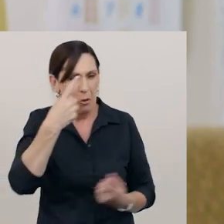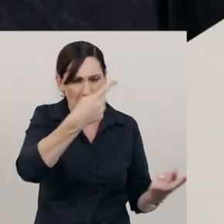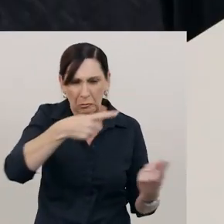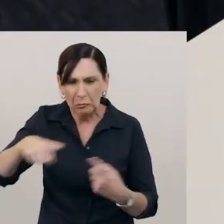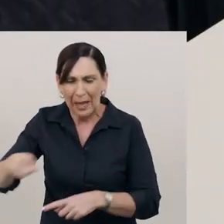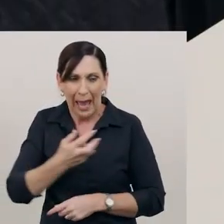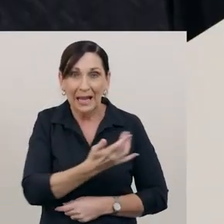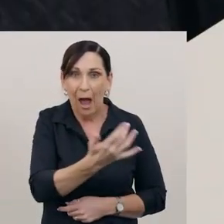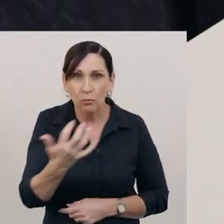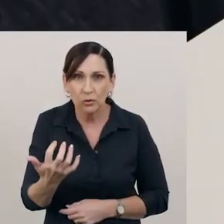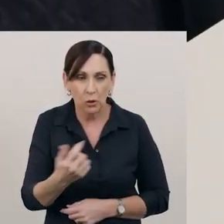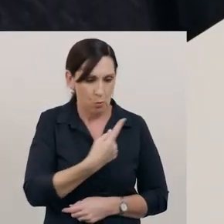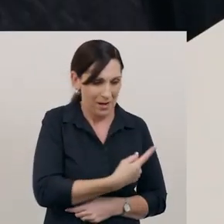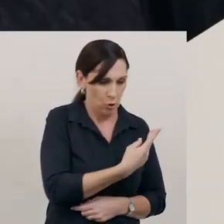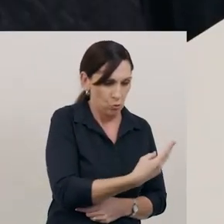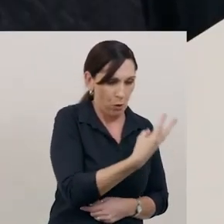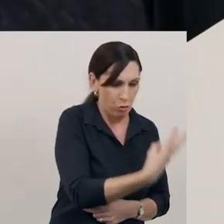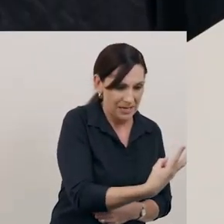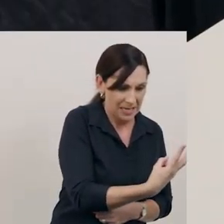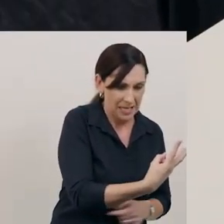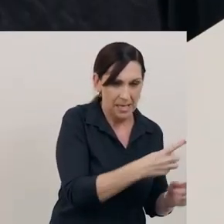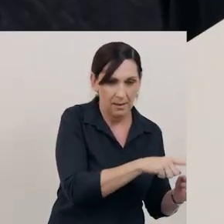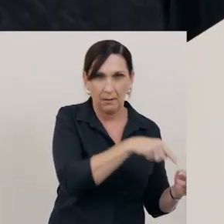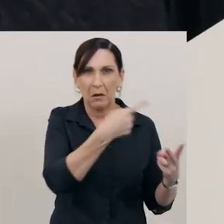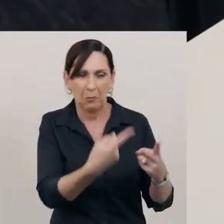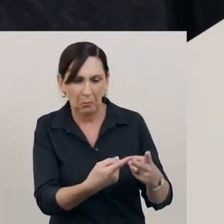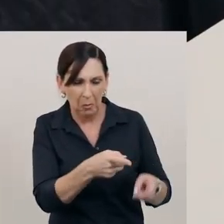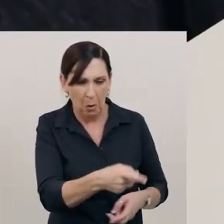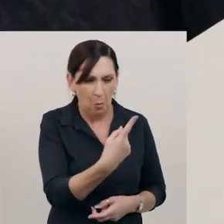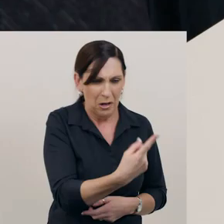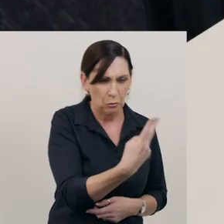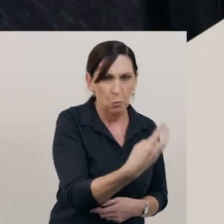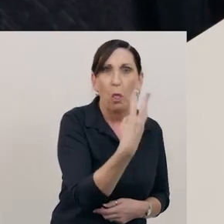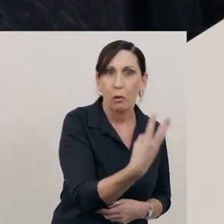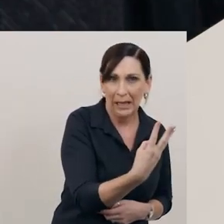1, 2, 3. This pile has three. 1, 2, 3. This pile has three.